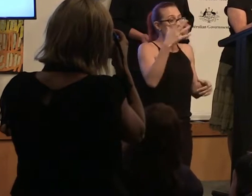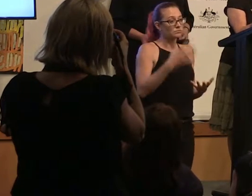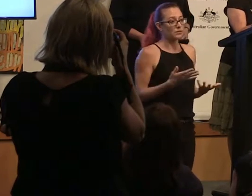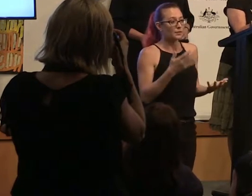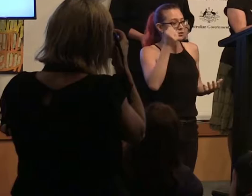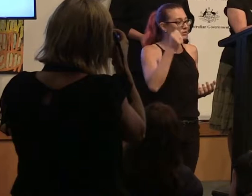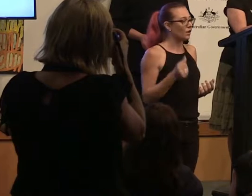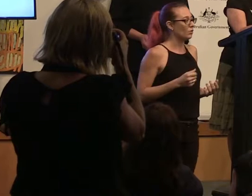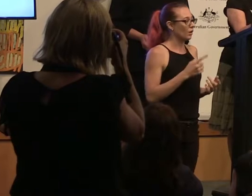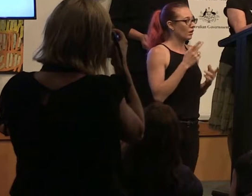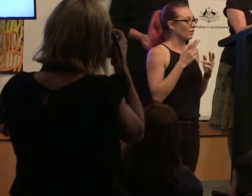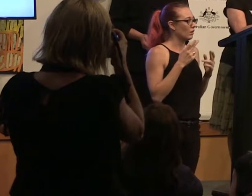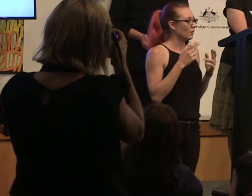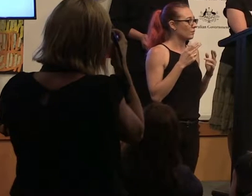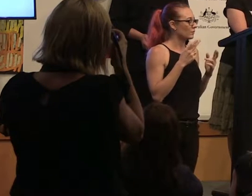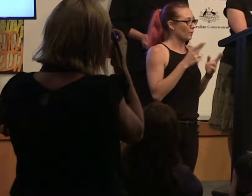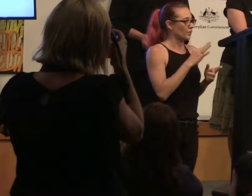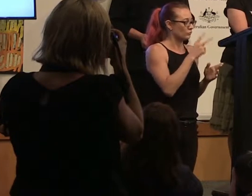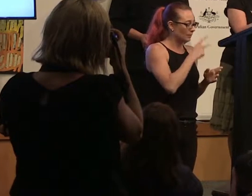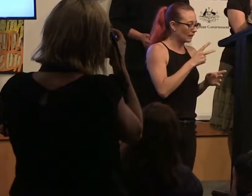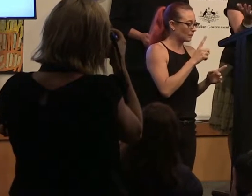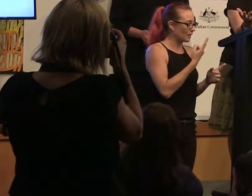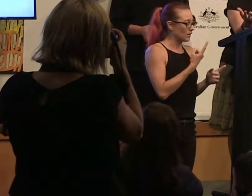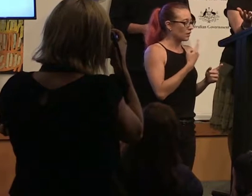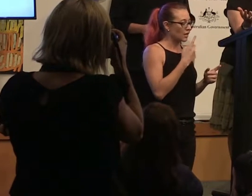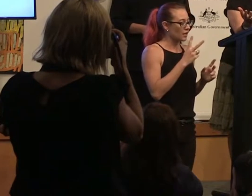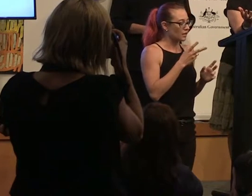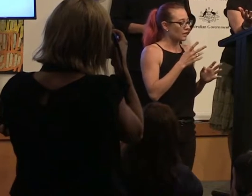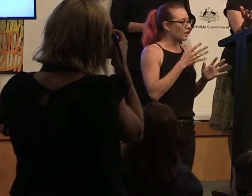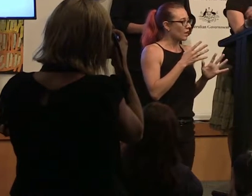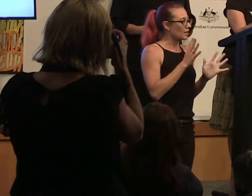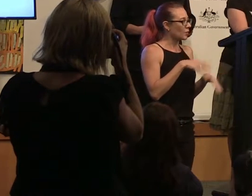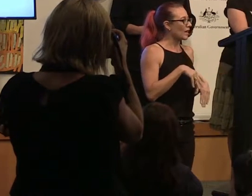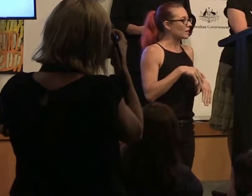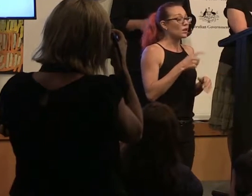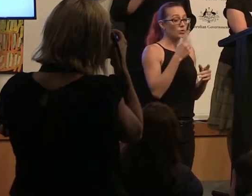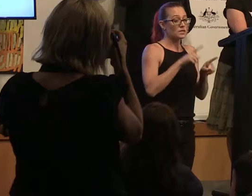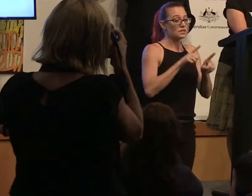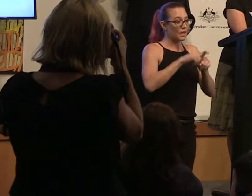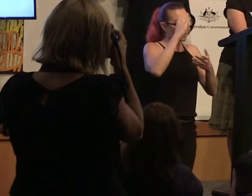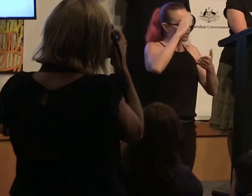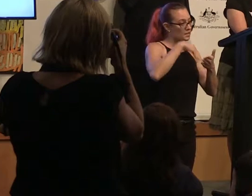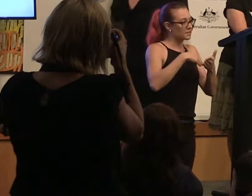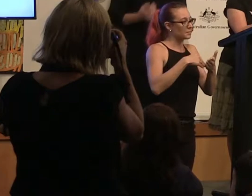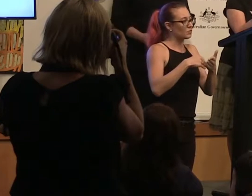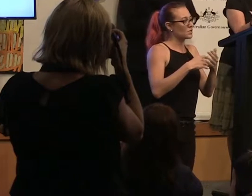it isn't going over old ground but I'll say it anyways, we had the same experience as Gill when the Lumina report came out and we were actually in